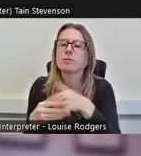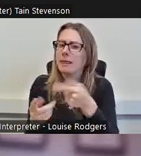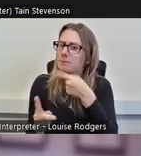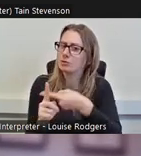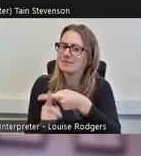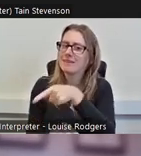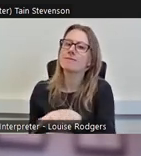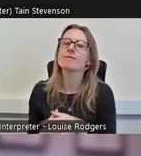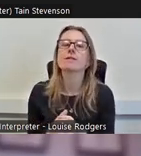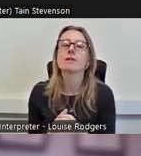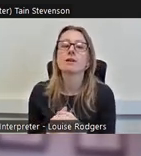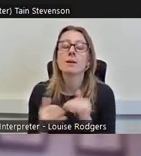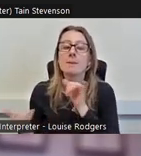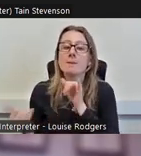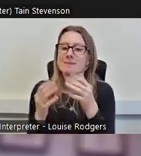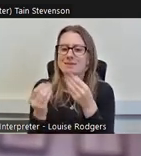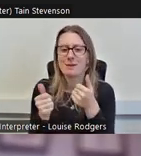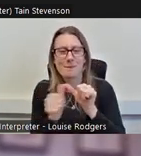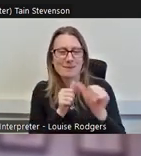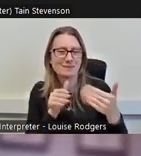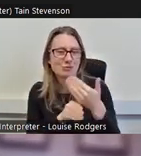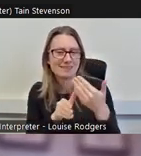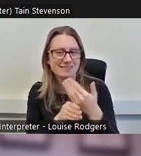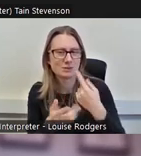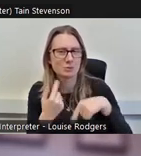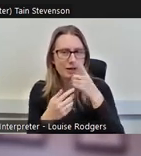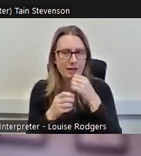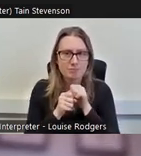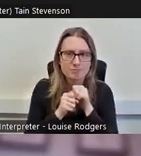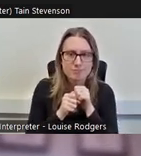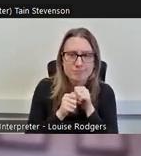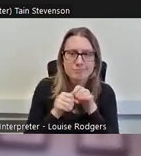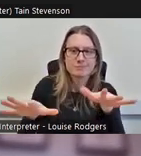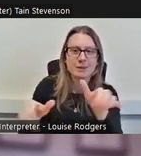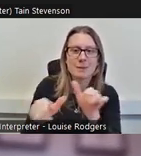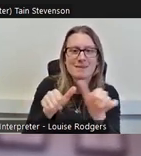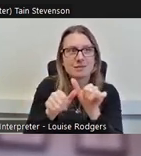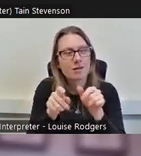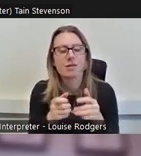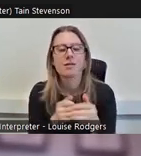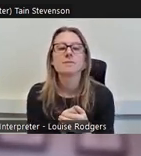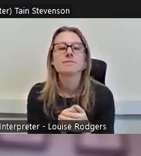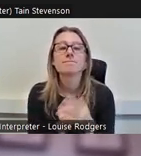practice in there that could be rolled out further. The same for ethnicity, and